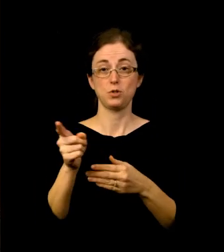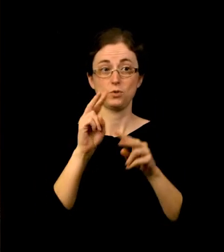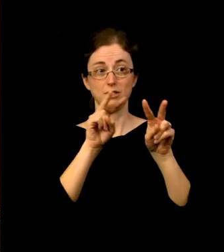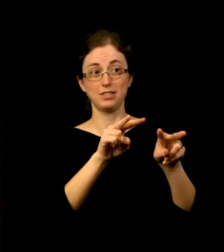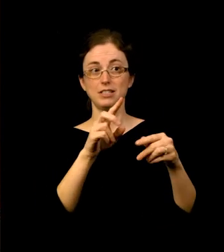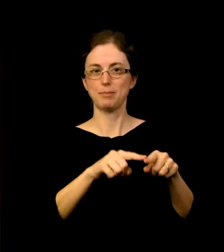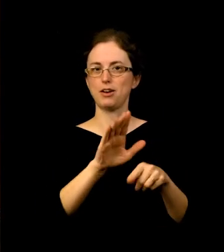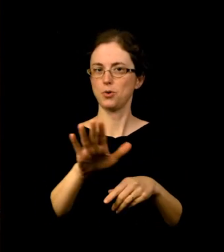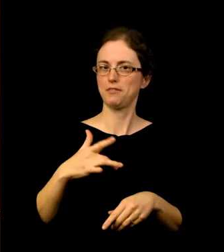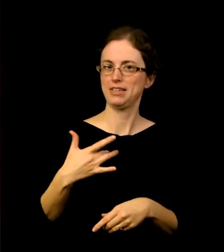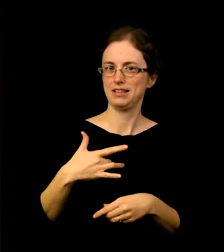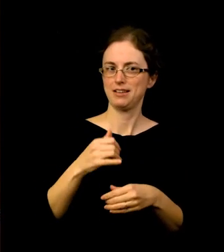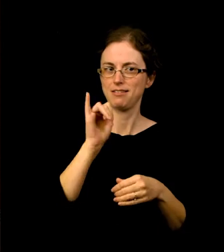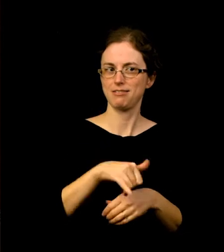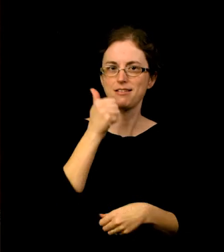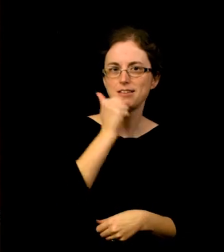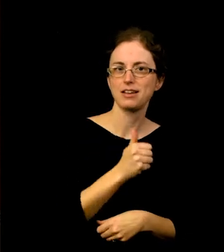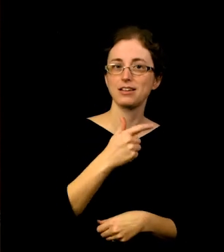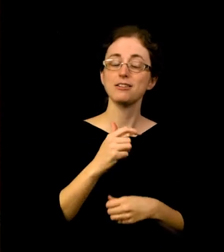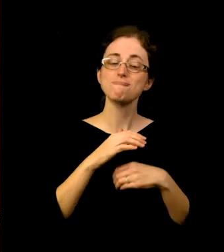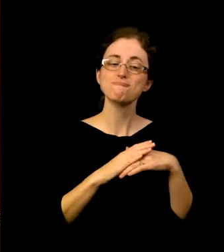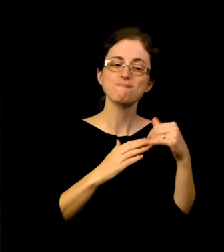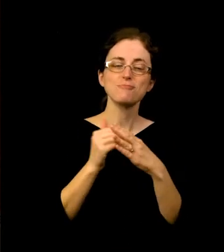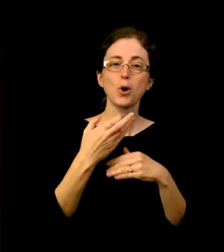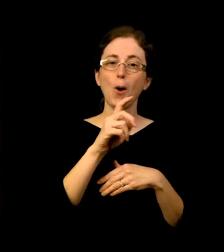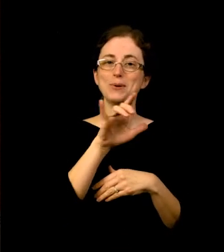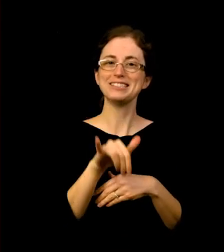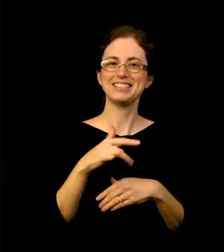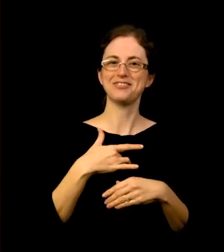Do these cozy interiors relax you, or do they suggest claustrophobia?